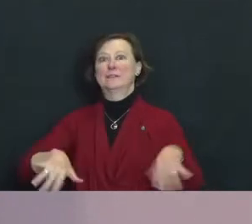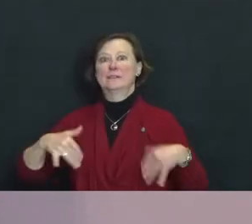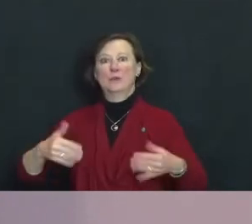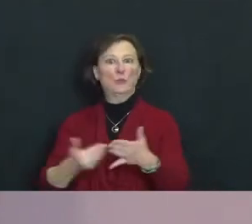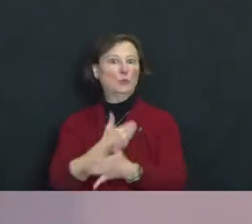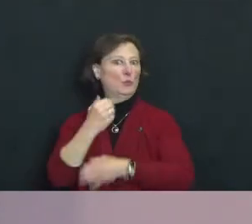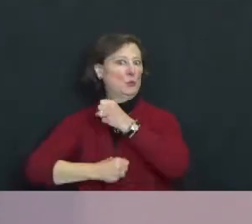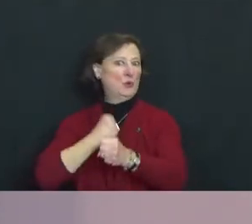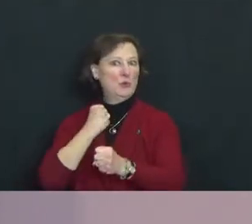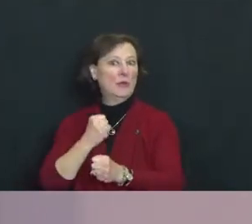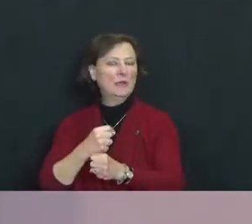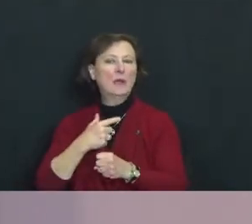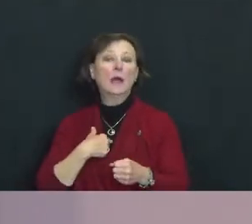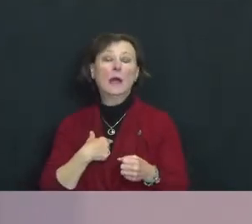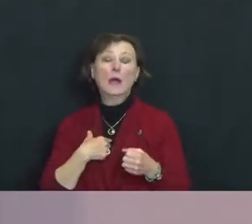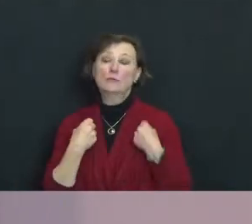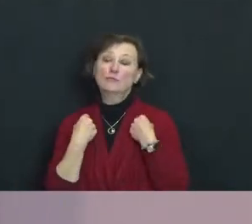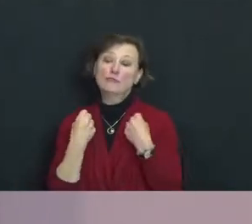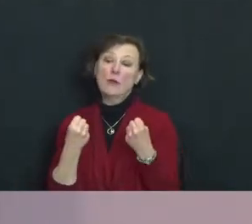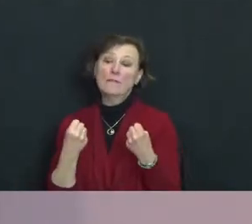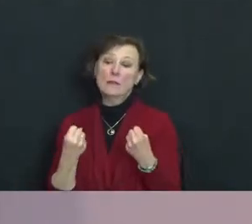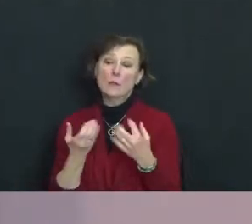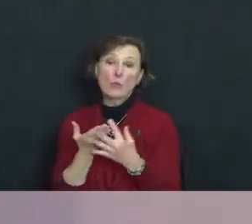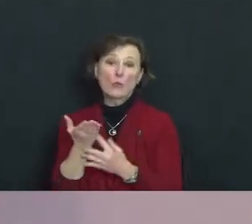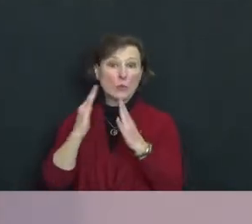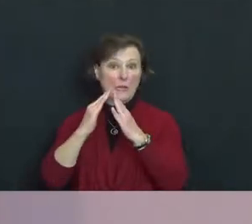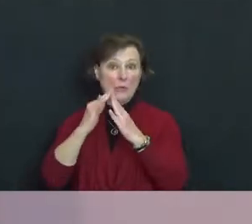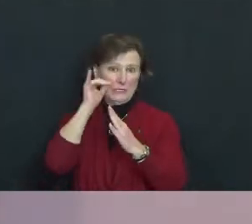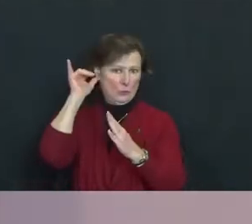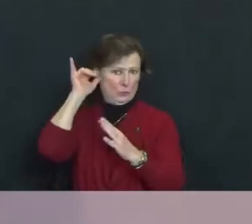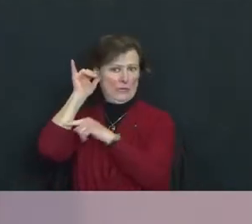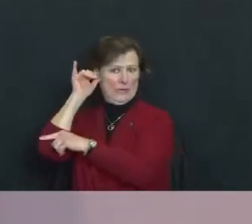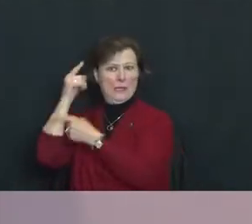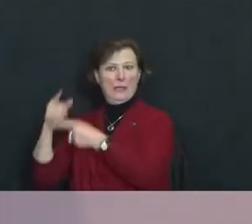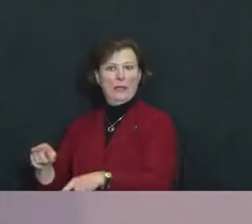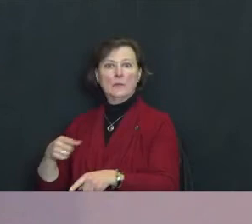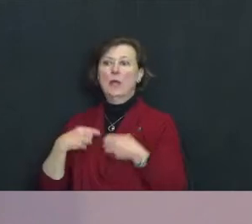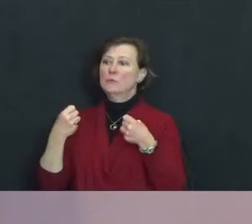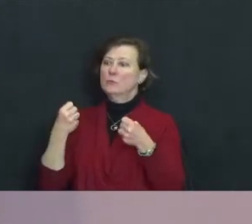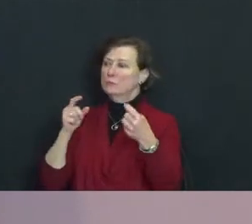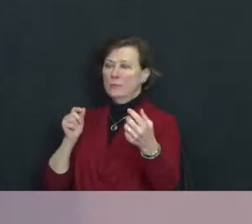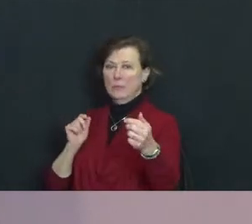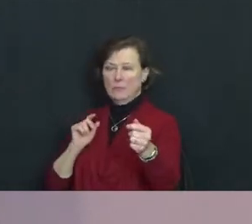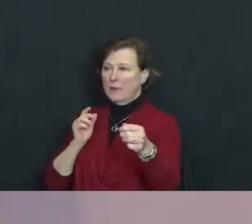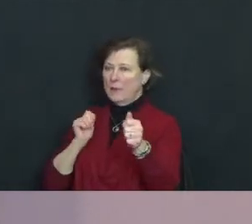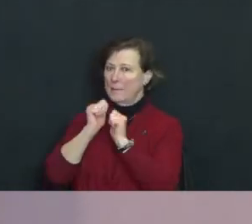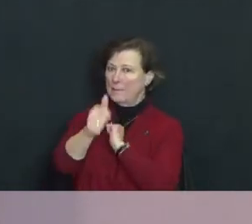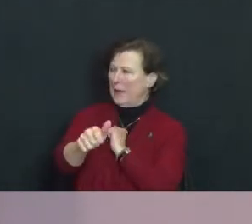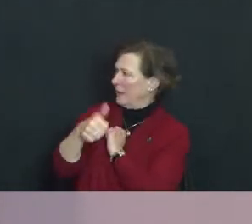I was driving through town yesterday and I passed by another I church and I read the